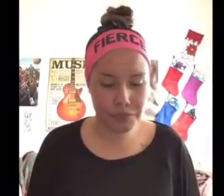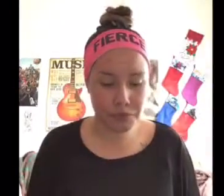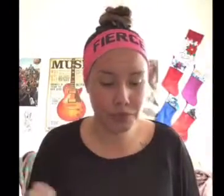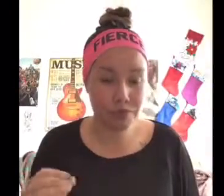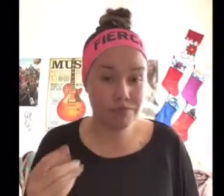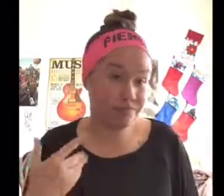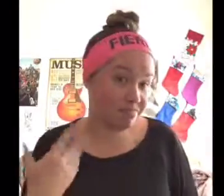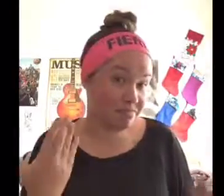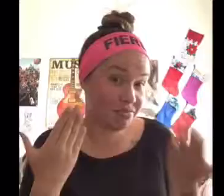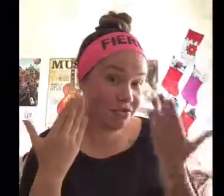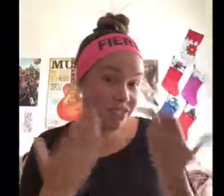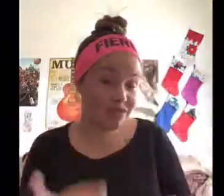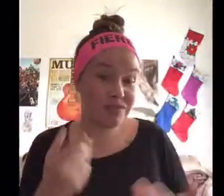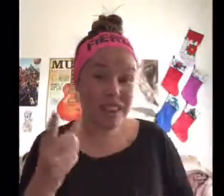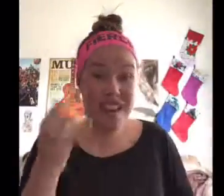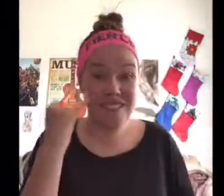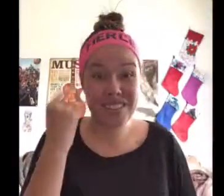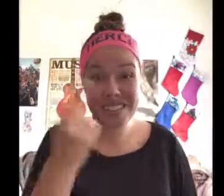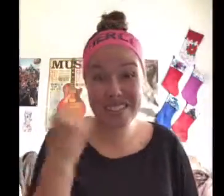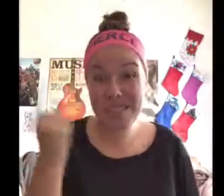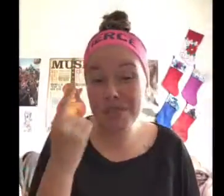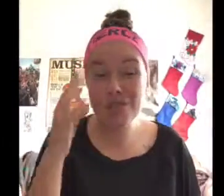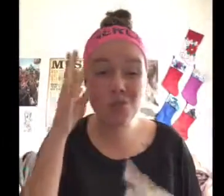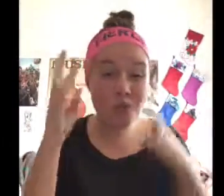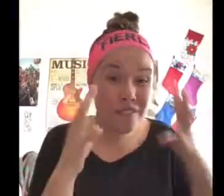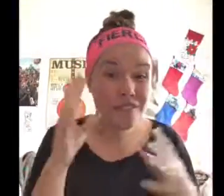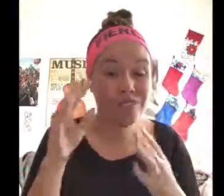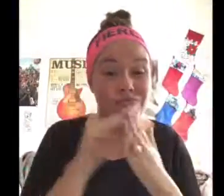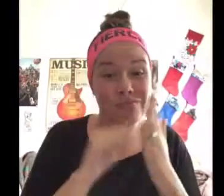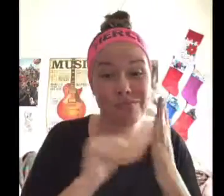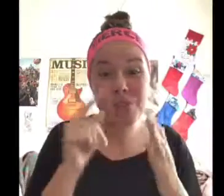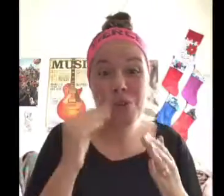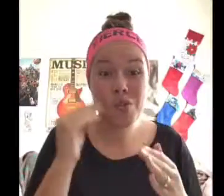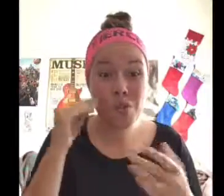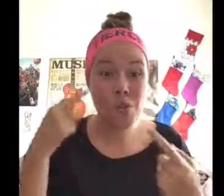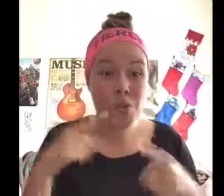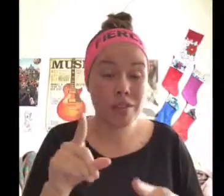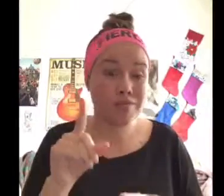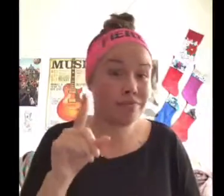I'd suggest you to try it out if something that you can creative at home during